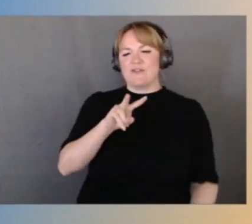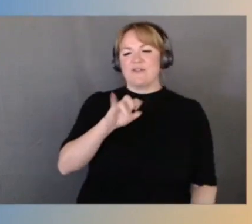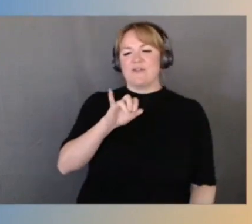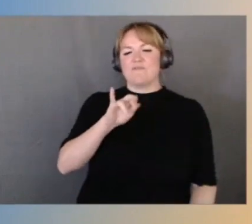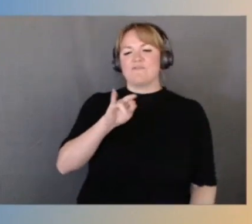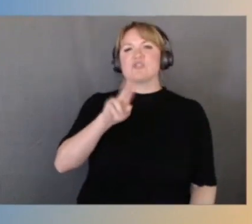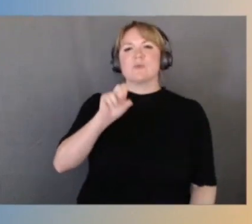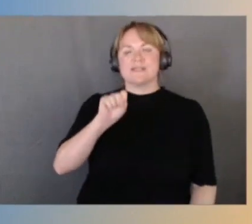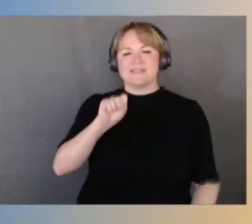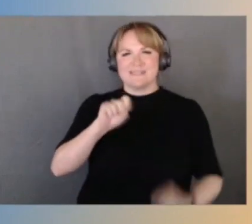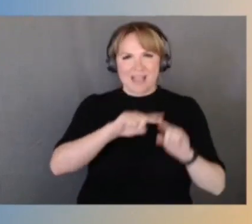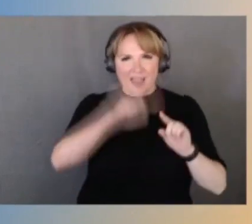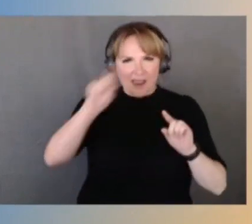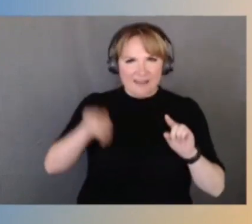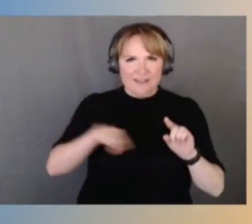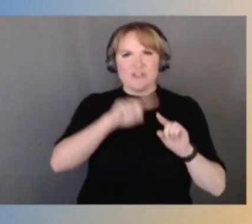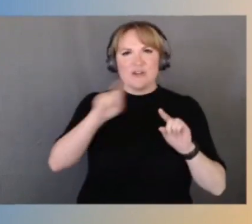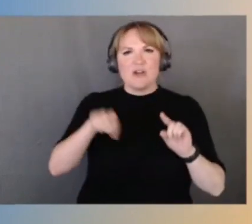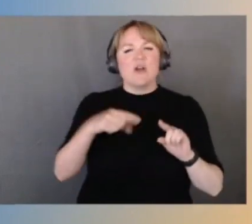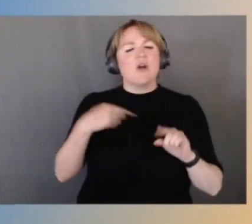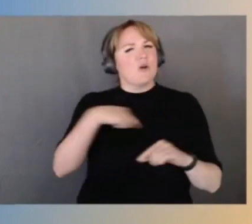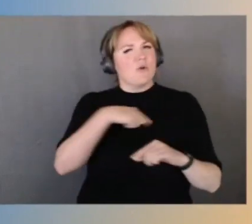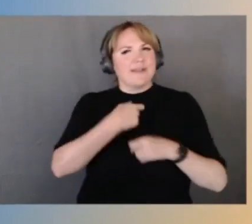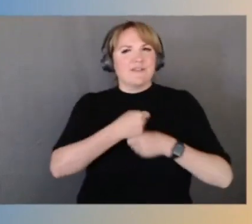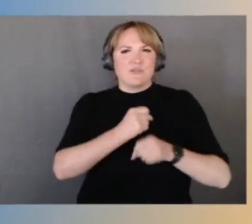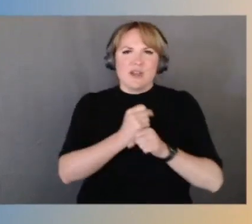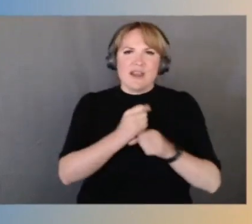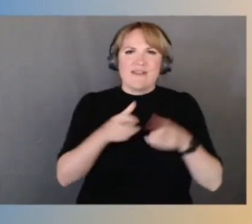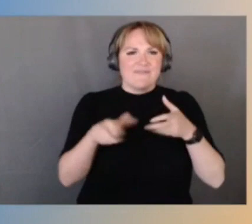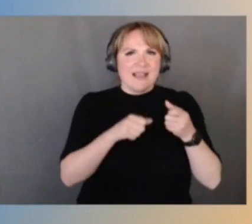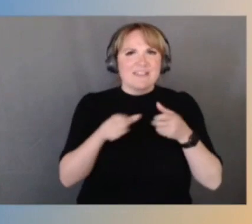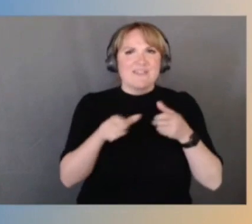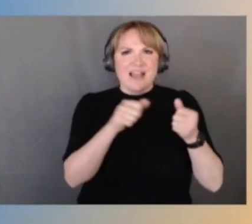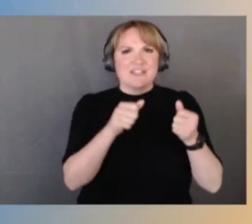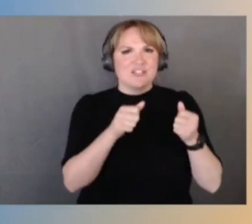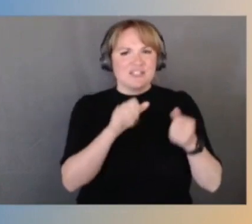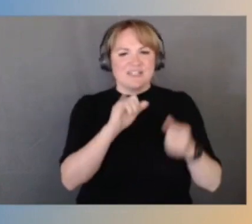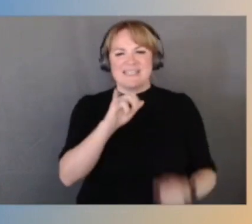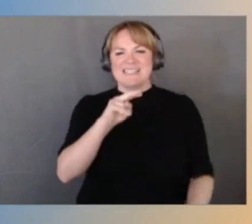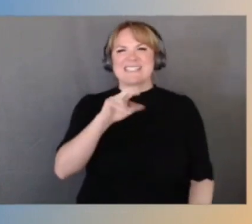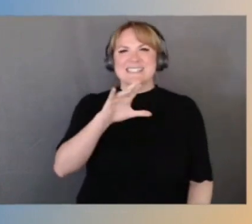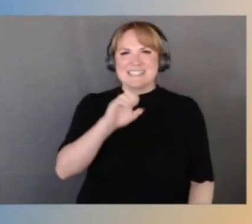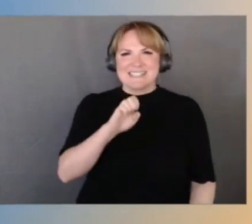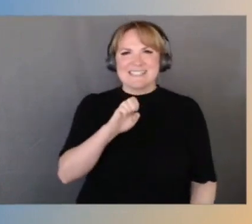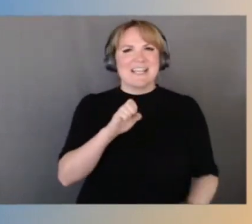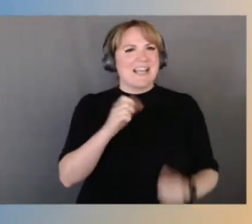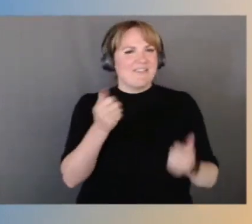and faster instance types and make these instances run faster and ever more cost effective,